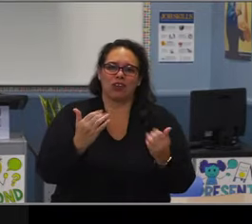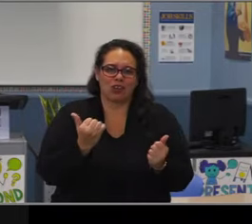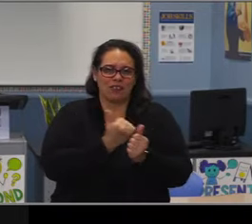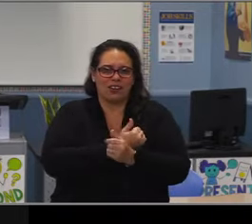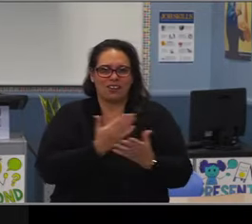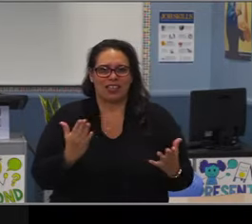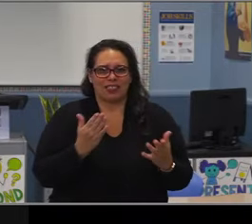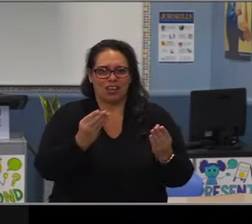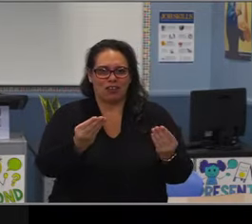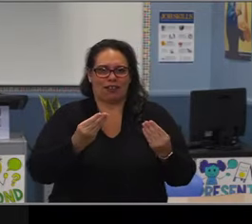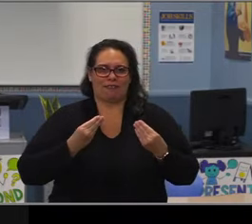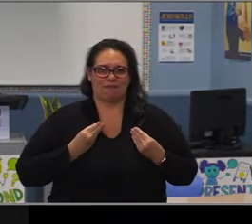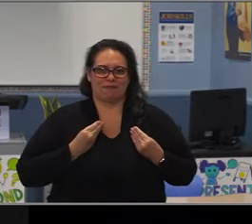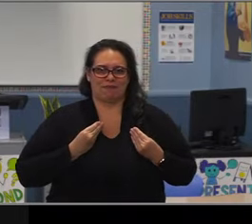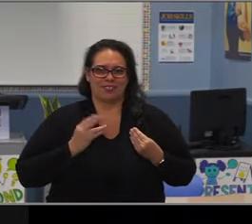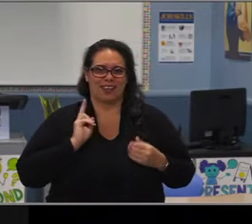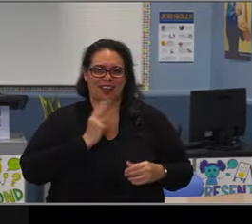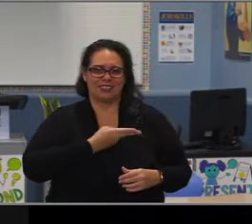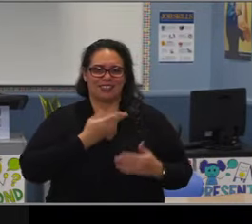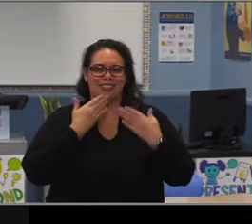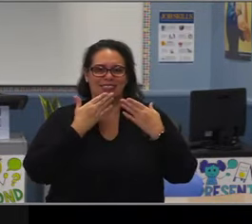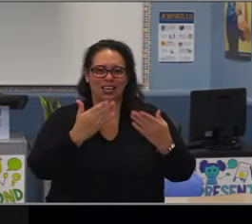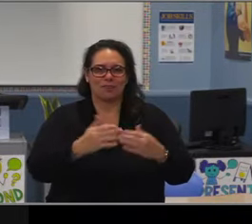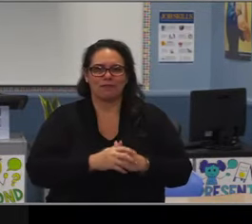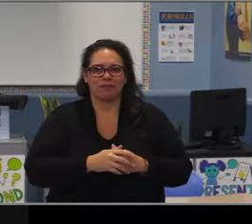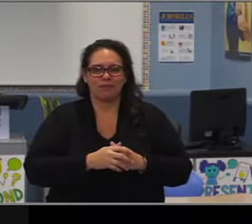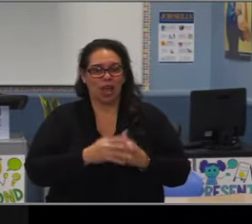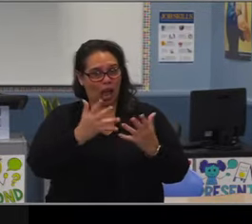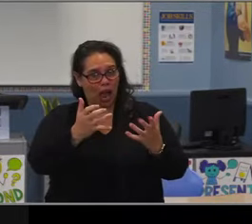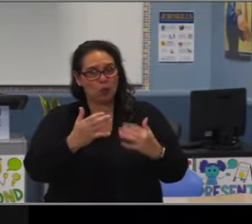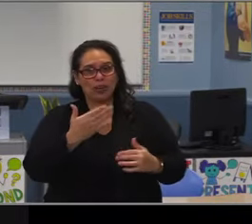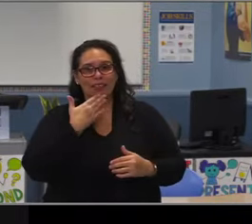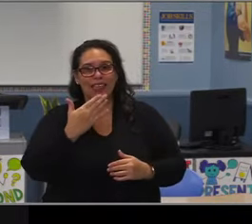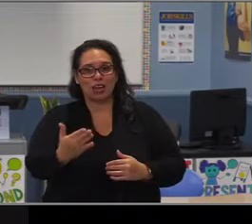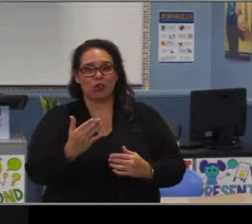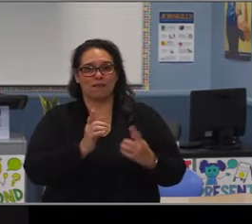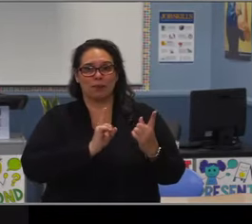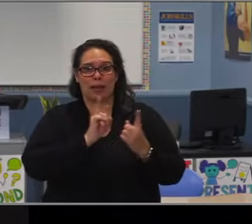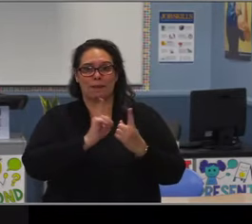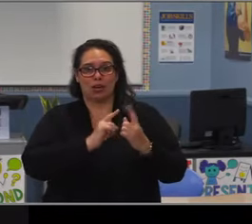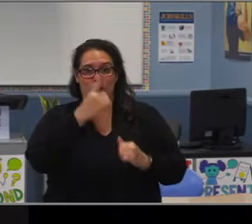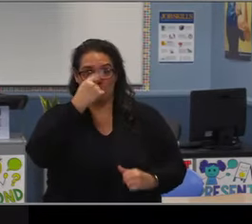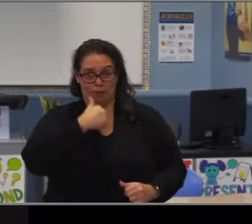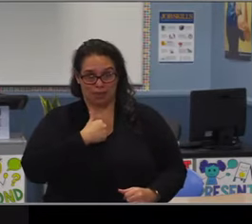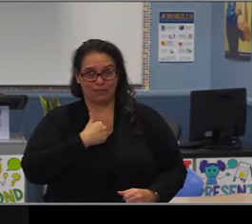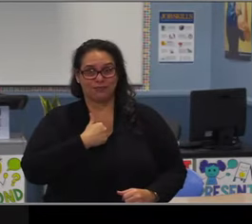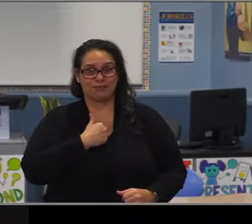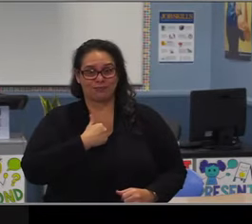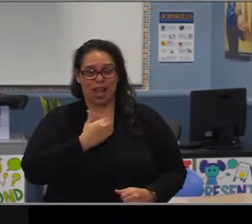for these many years. Your strength and consistency in advocating for the needs of all students